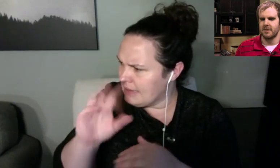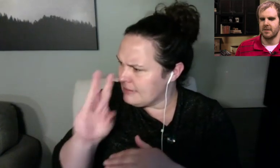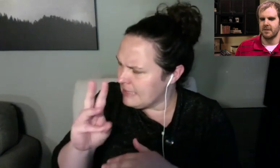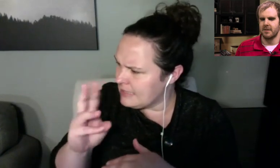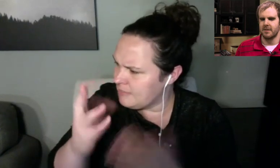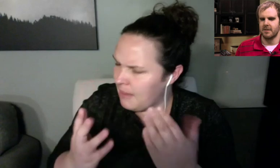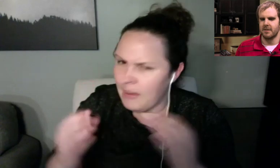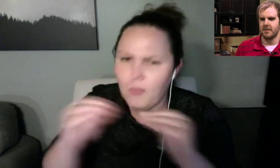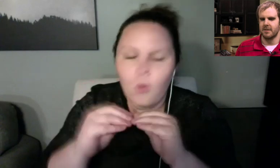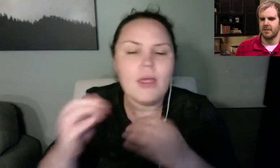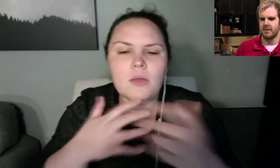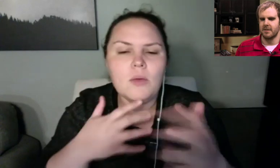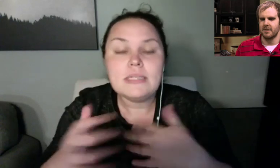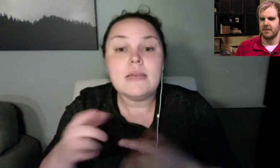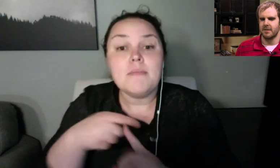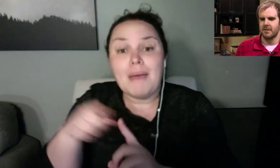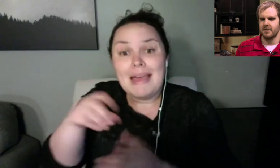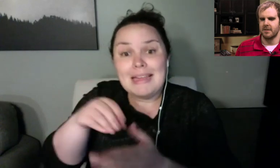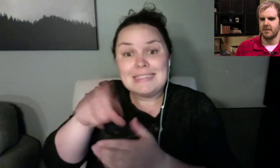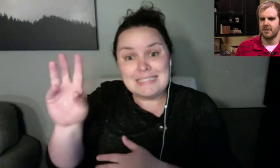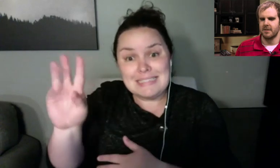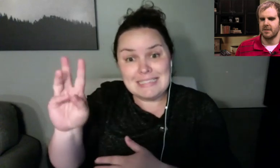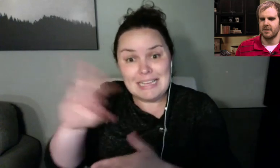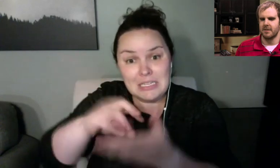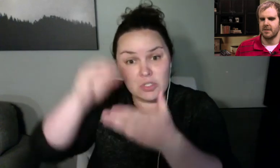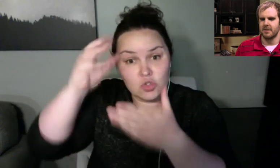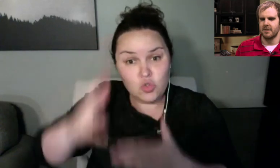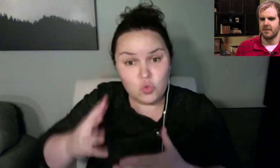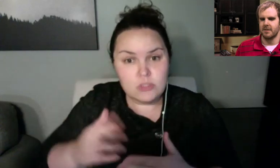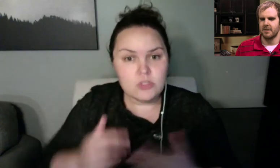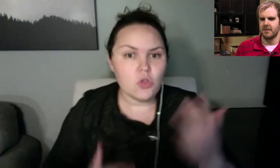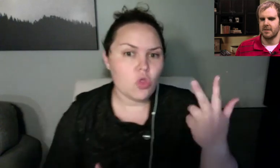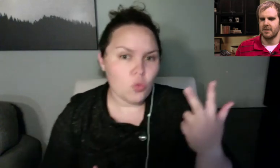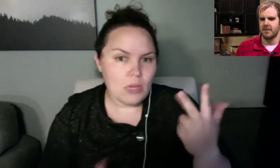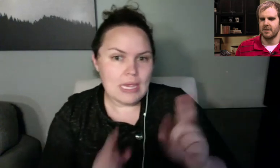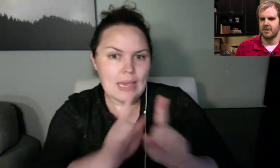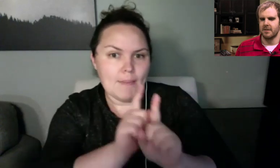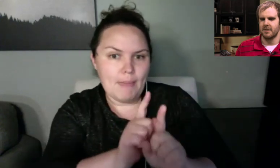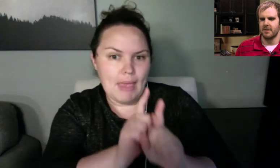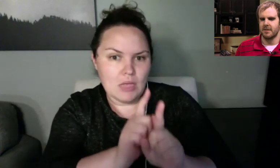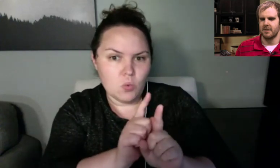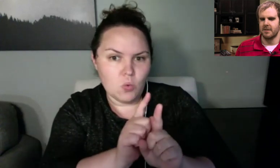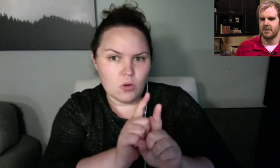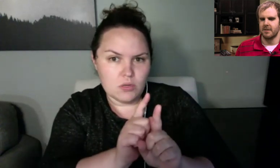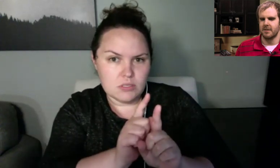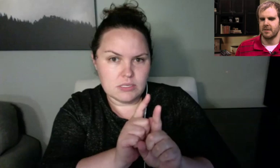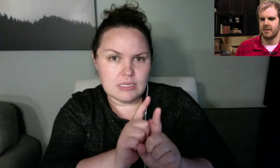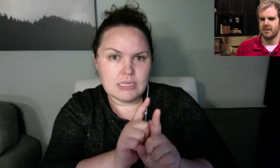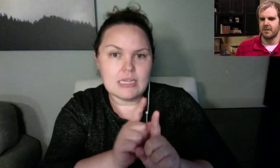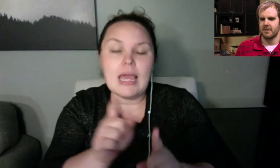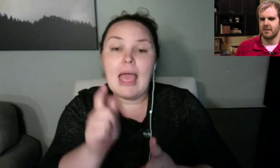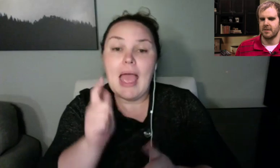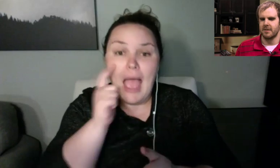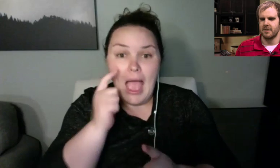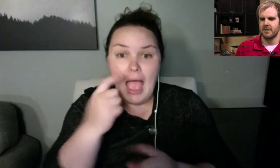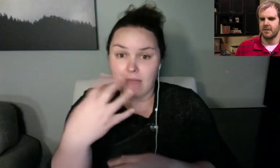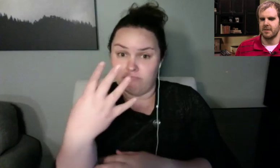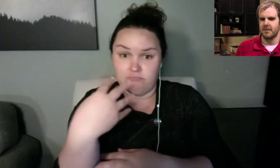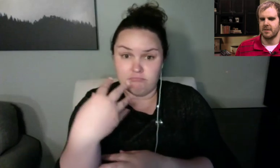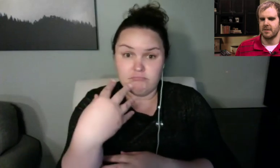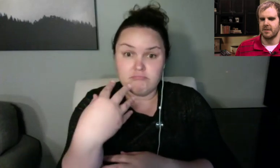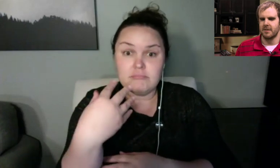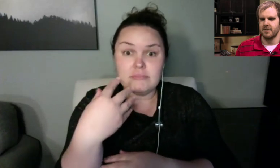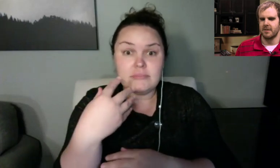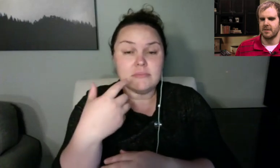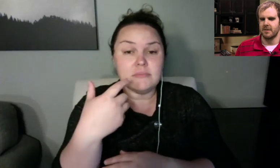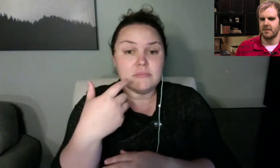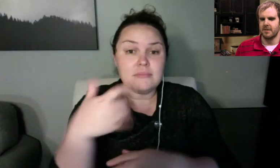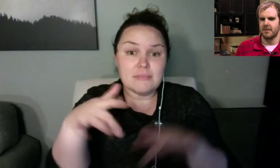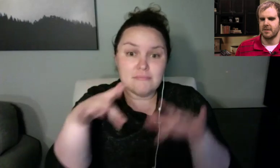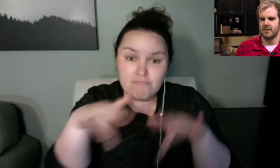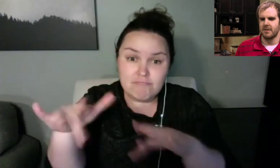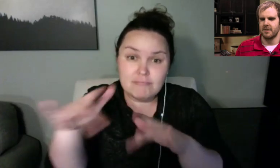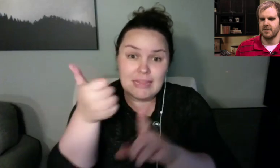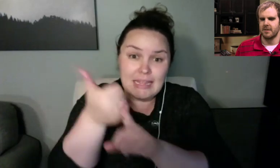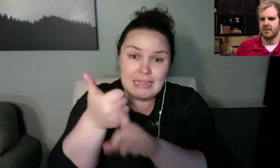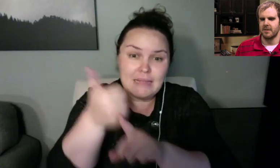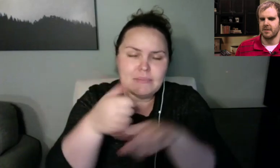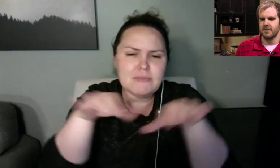but six students and three mentors have shot video of themselves doing something that they're